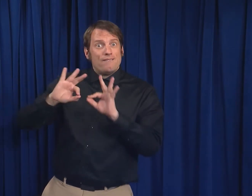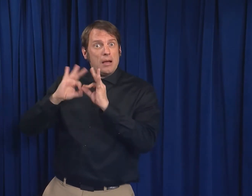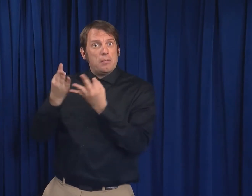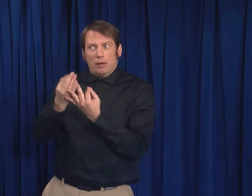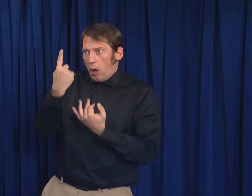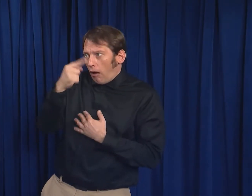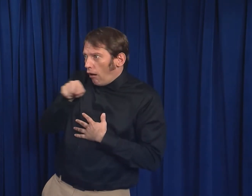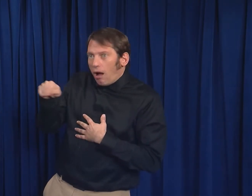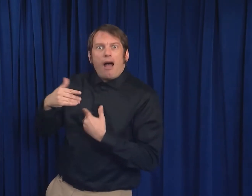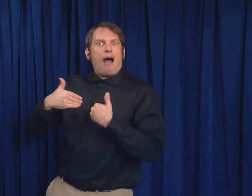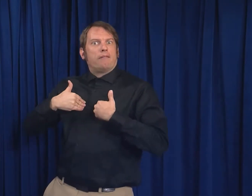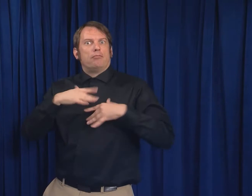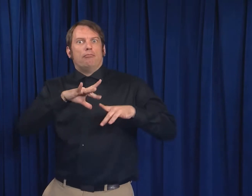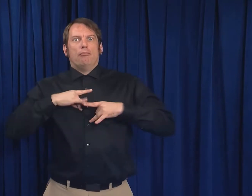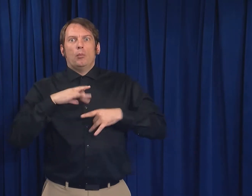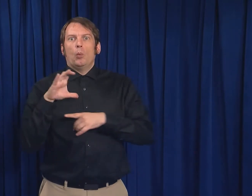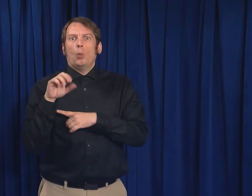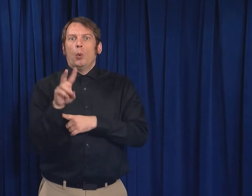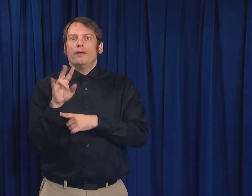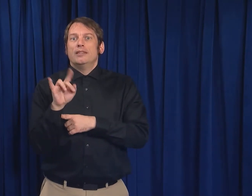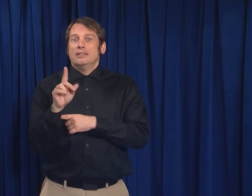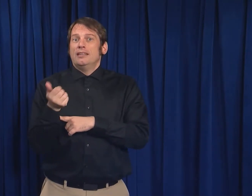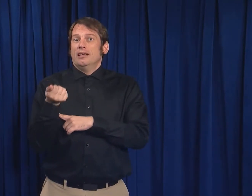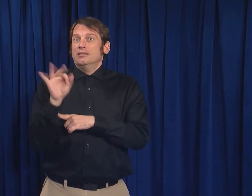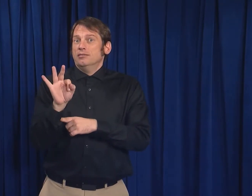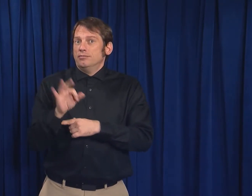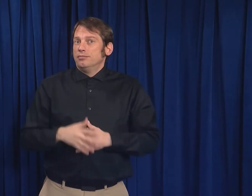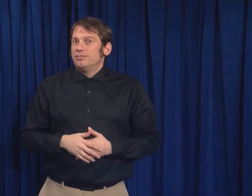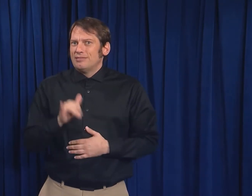if you or a family member is diagnosed with COVID-19.